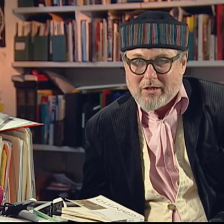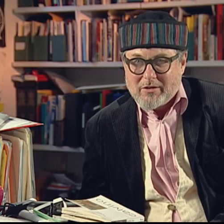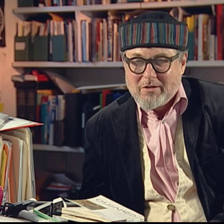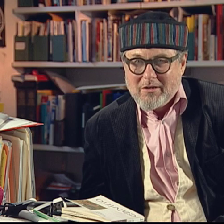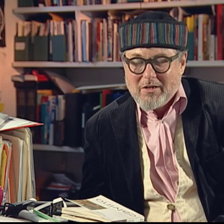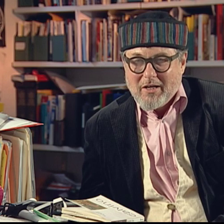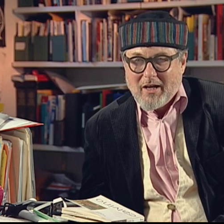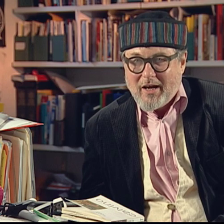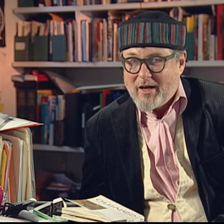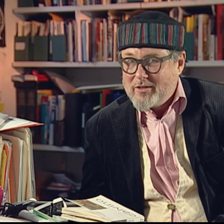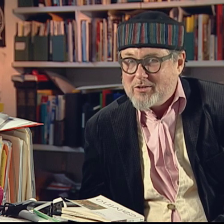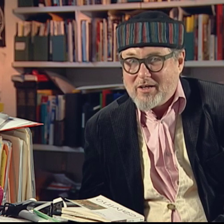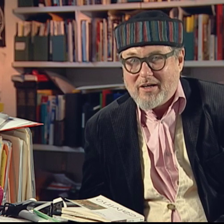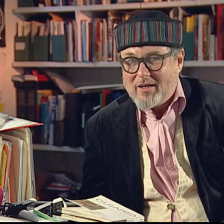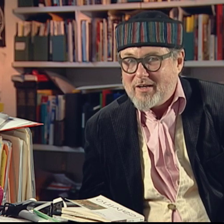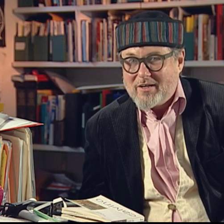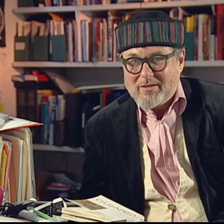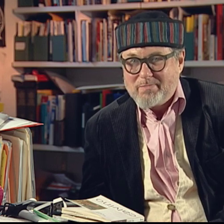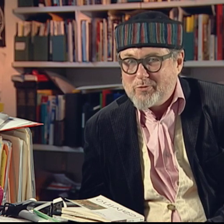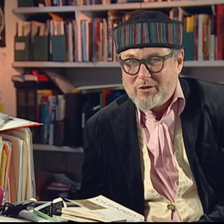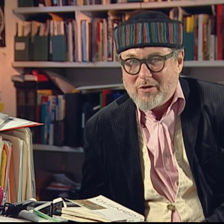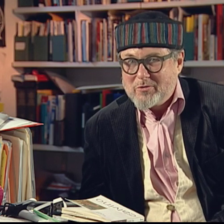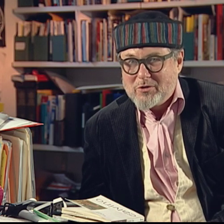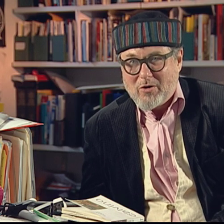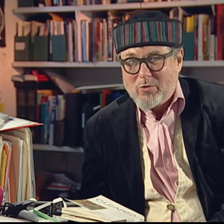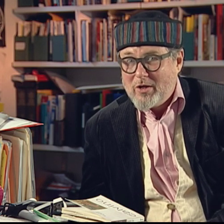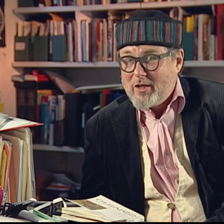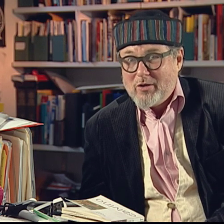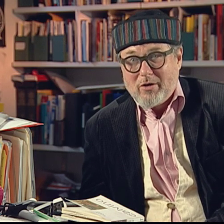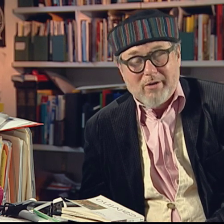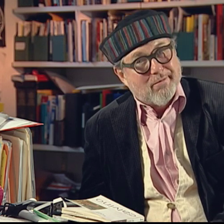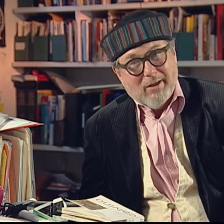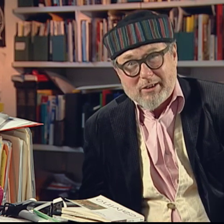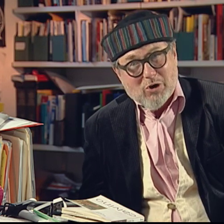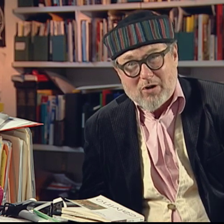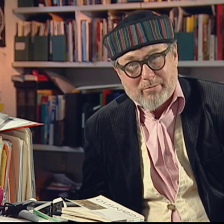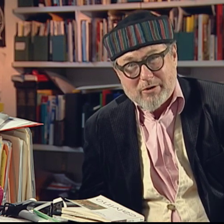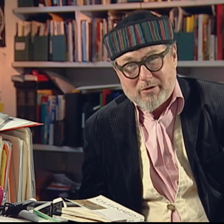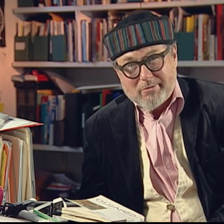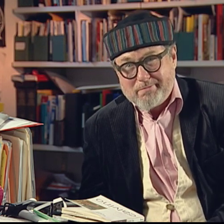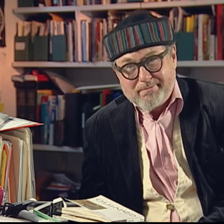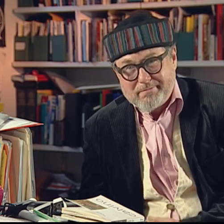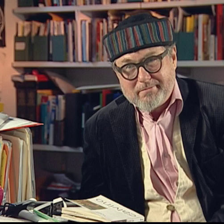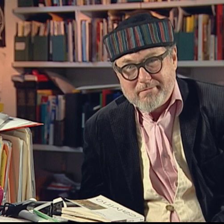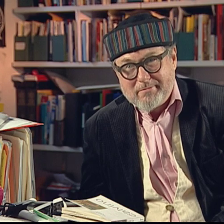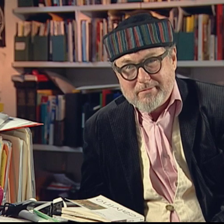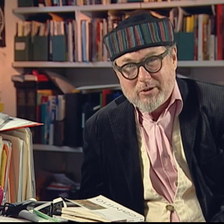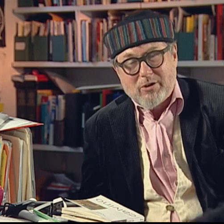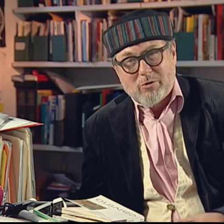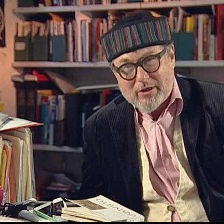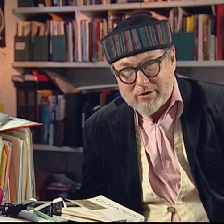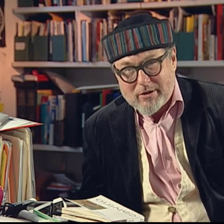And, you know... So, it's all up to you, the translator.